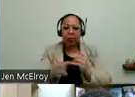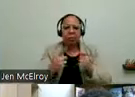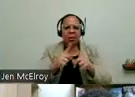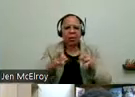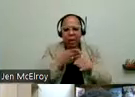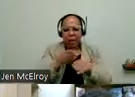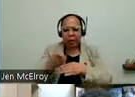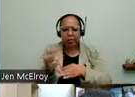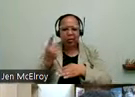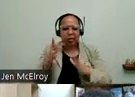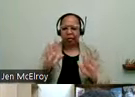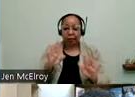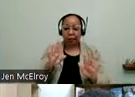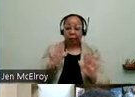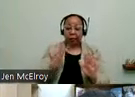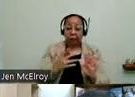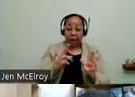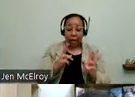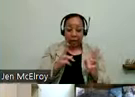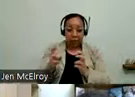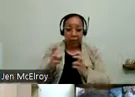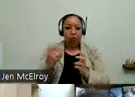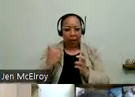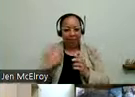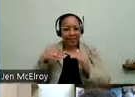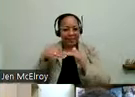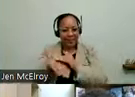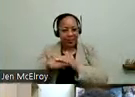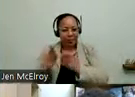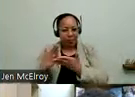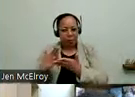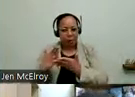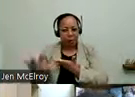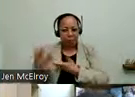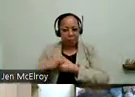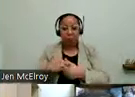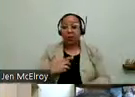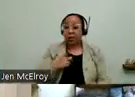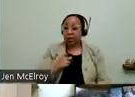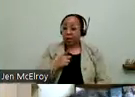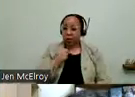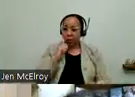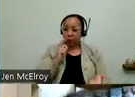has an accessibility component. And one big area that we've done a lot of